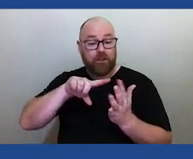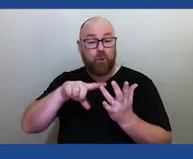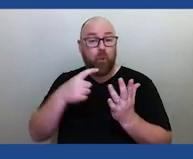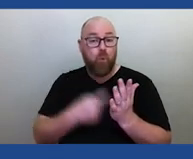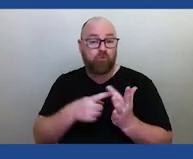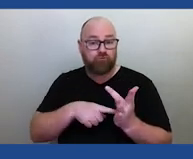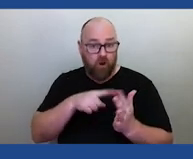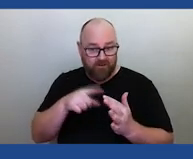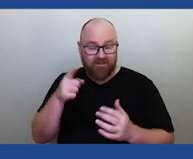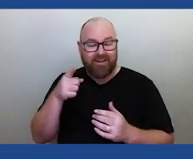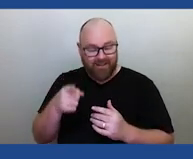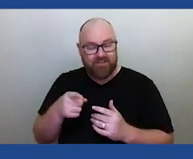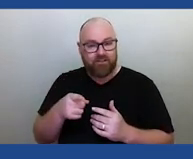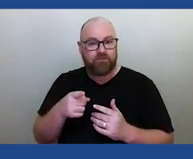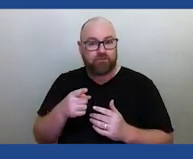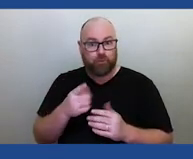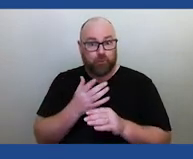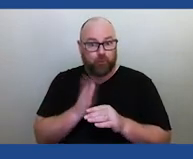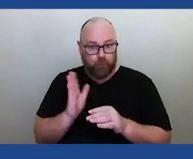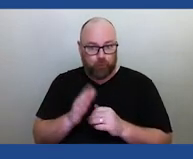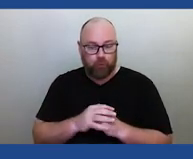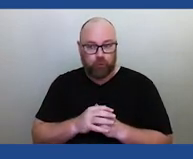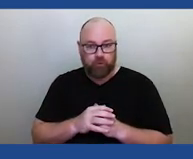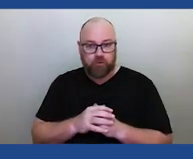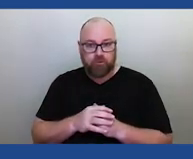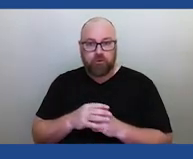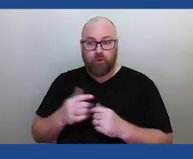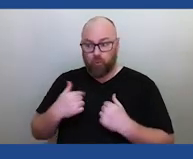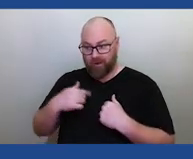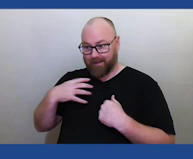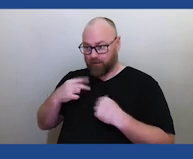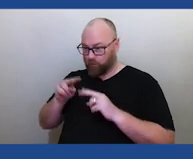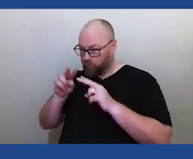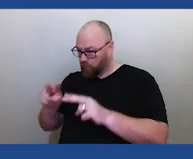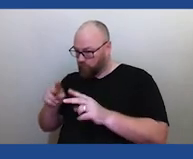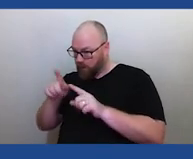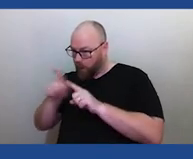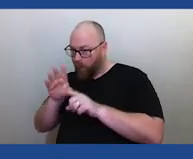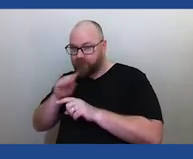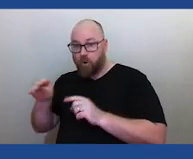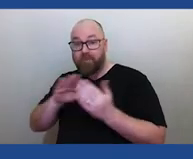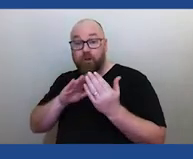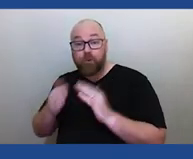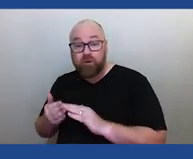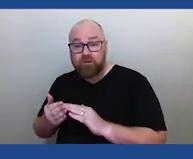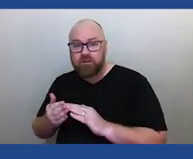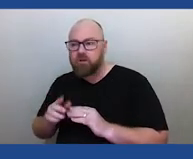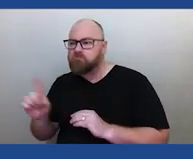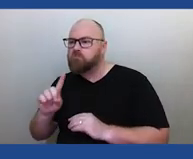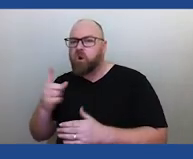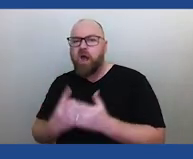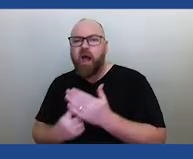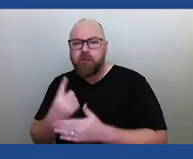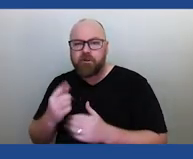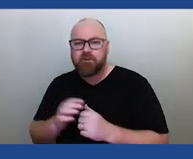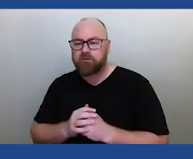and by learning from the communities about meteors, fireballs, meteorite impacts, airburst, craters,